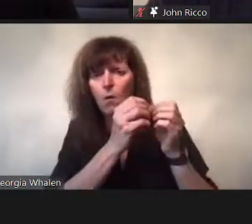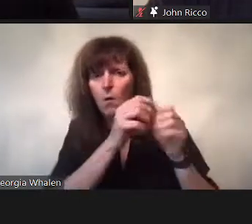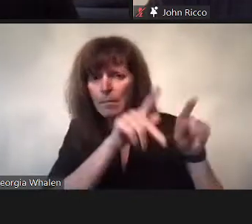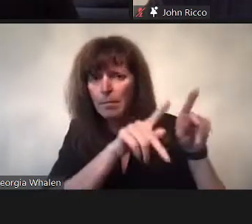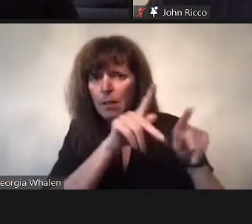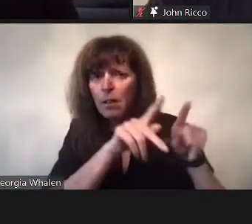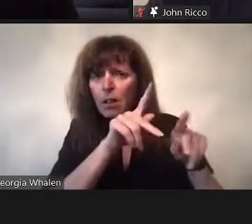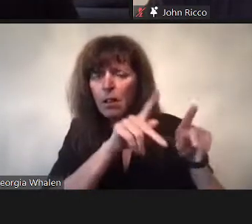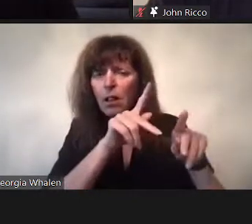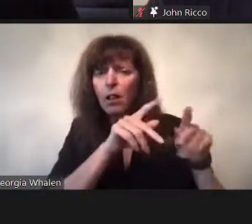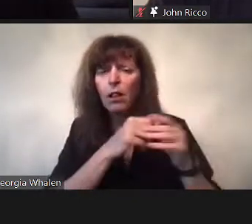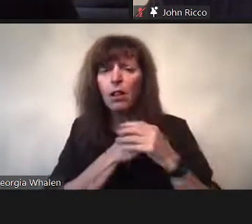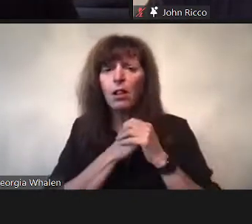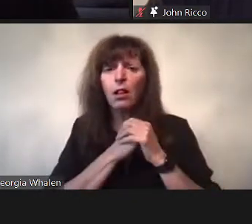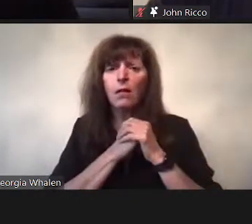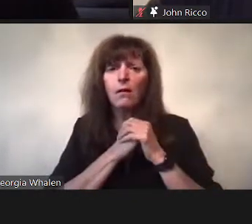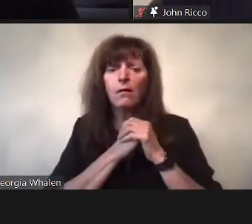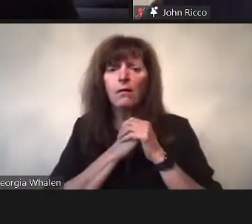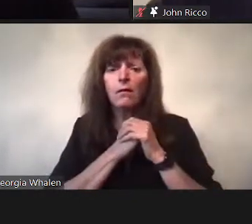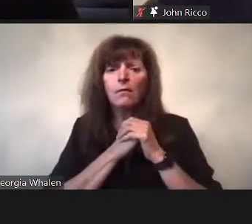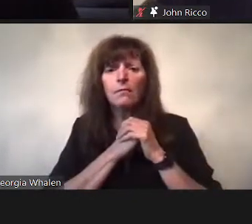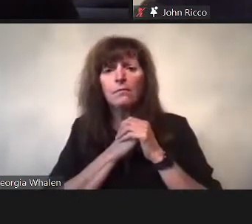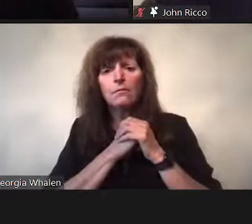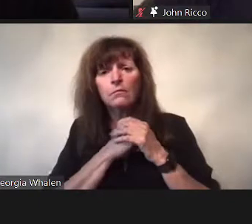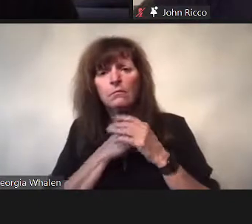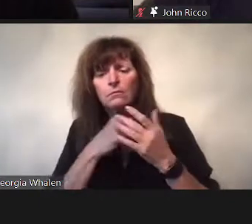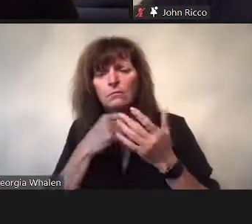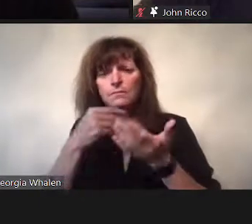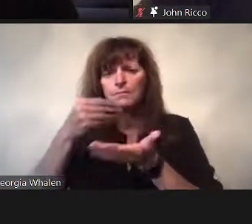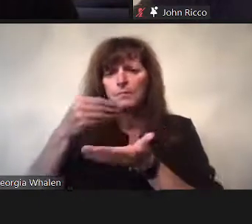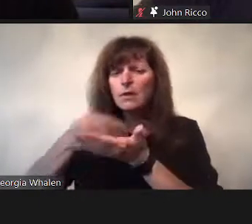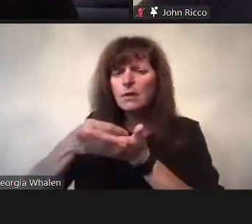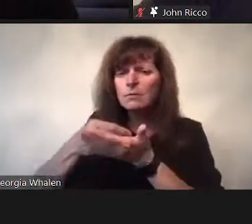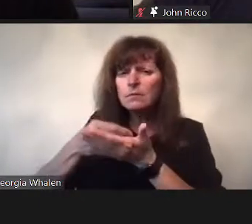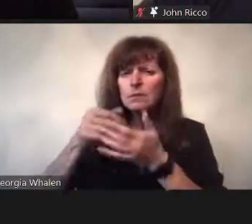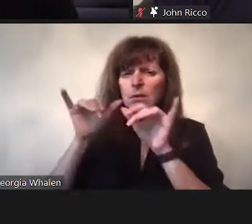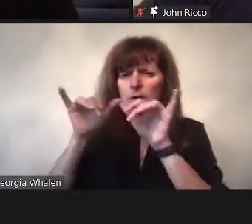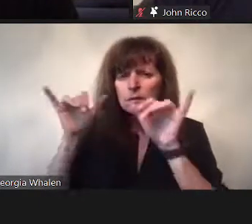if we think platform capitalism is a different creature from Chinese and centralization is similar, but the volume is also considerable.